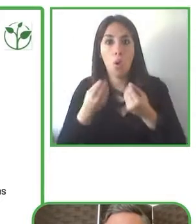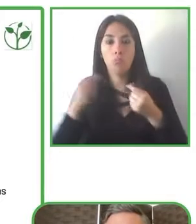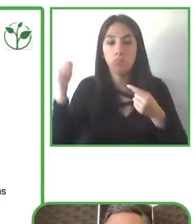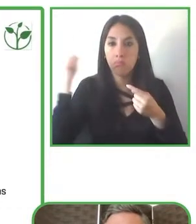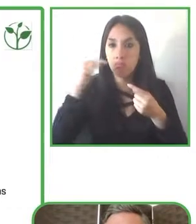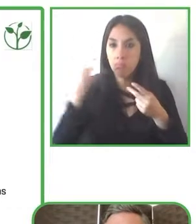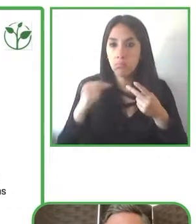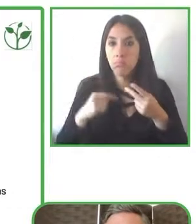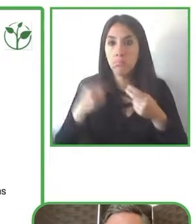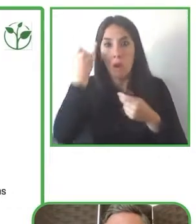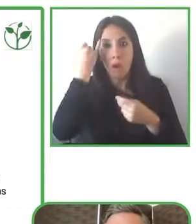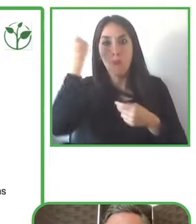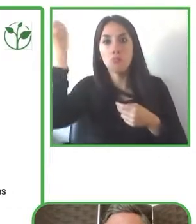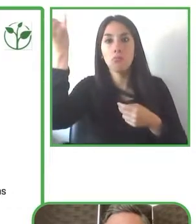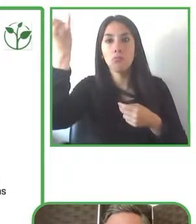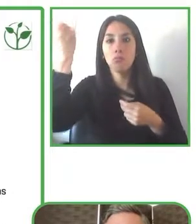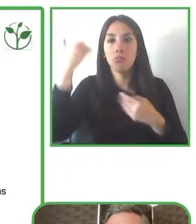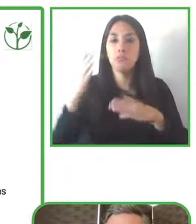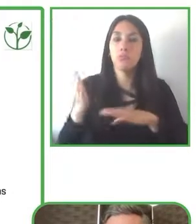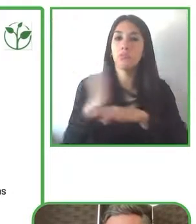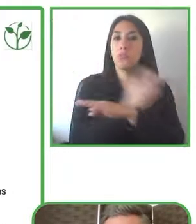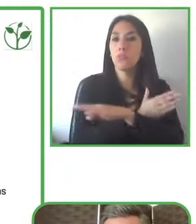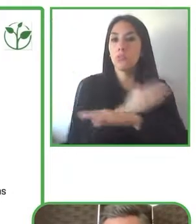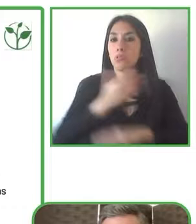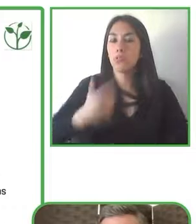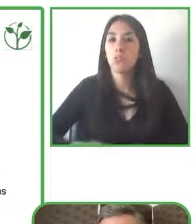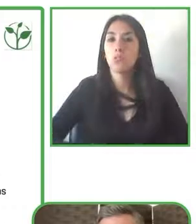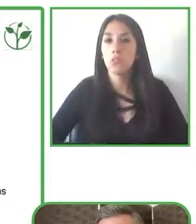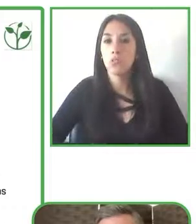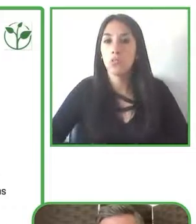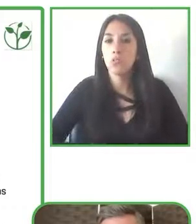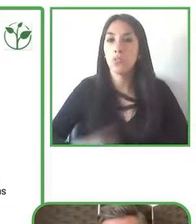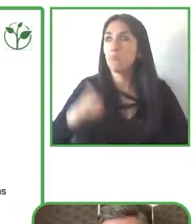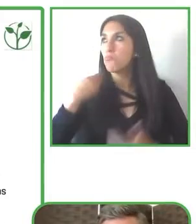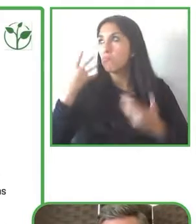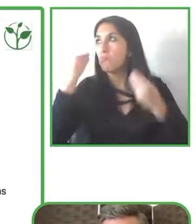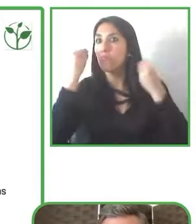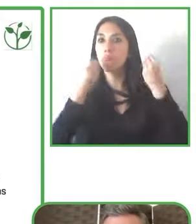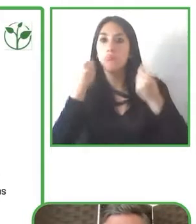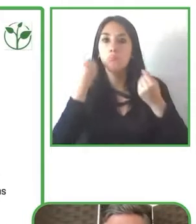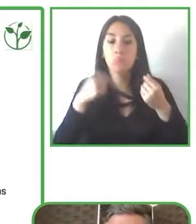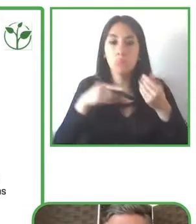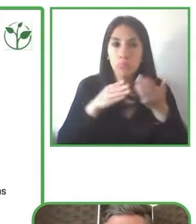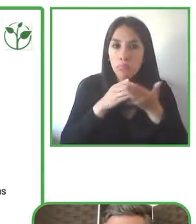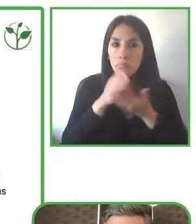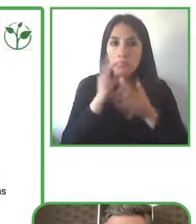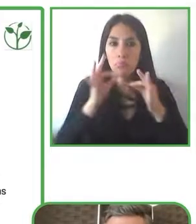started and sponsored by folks at the highest leadership levels and listed as a